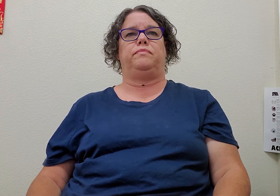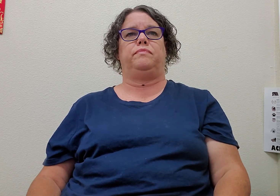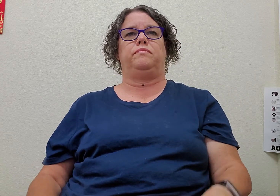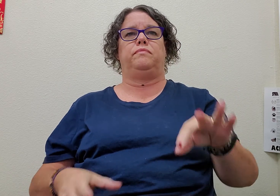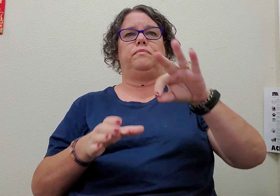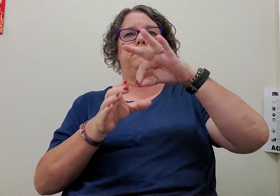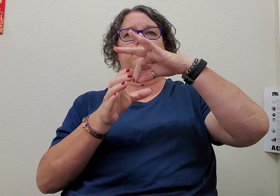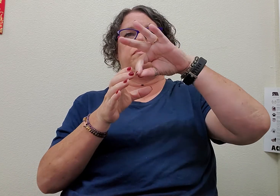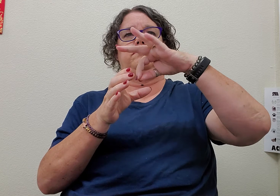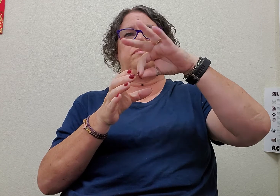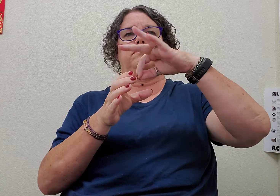tea